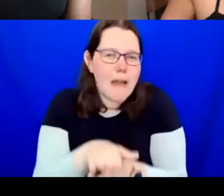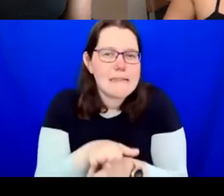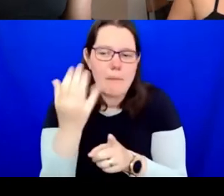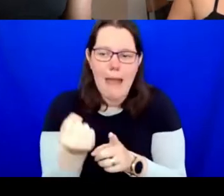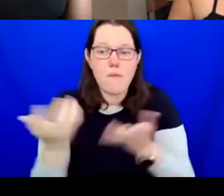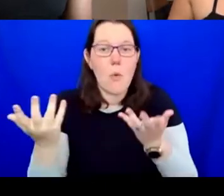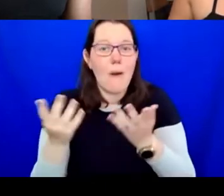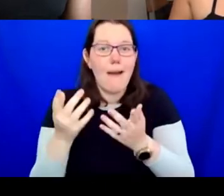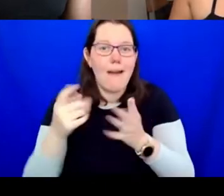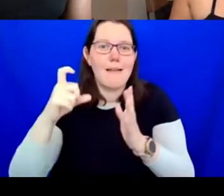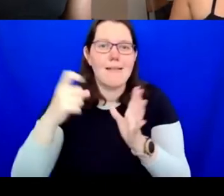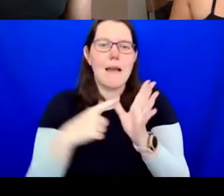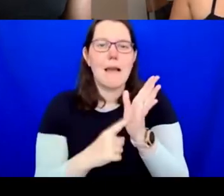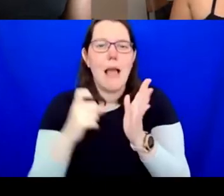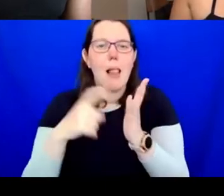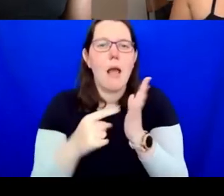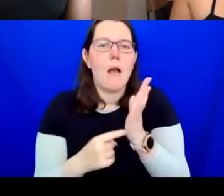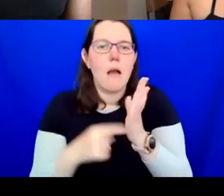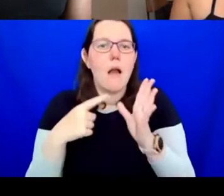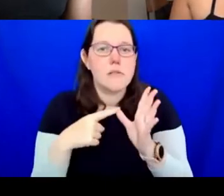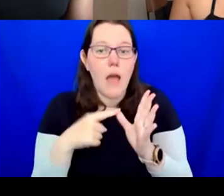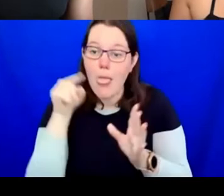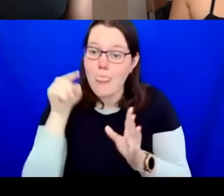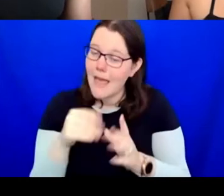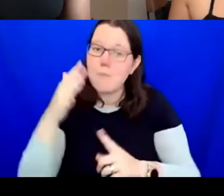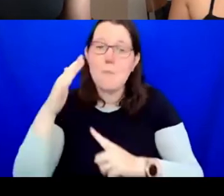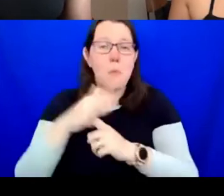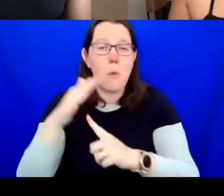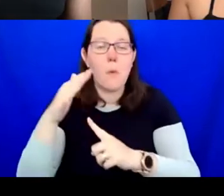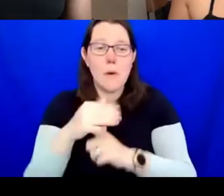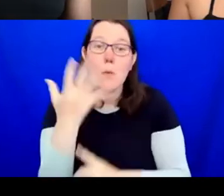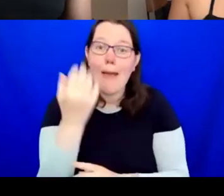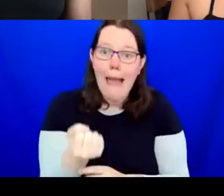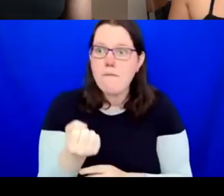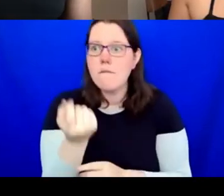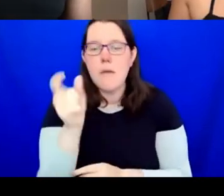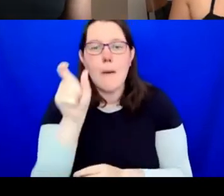director of the film talking about why she made that film and we'll have that obviously with BSL,